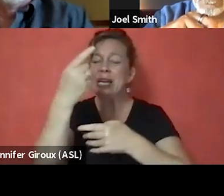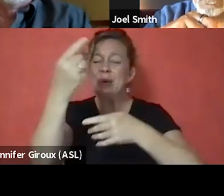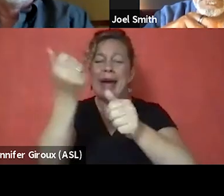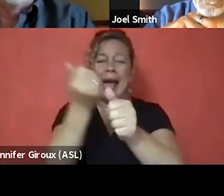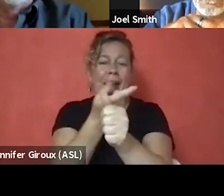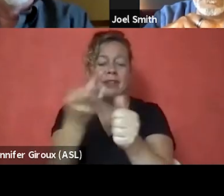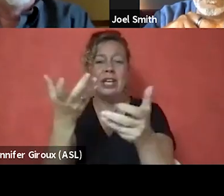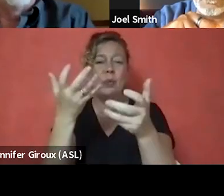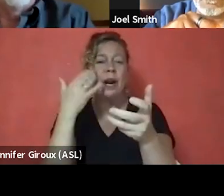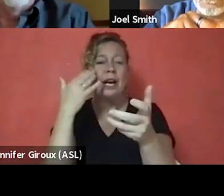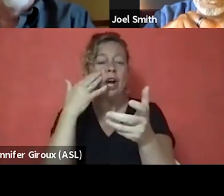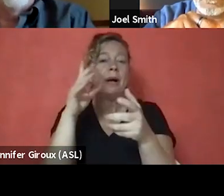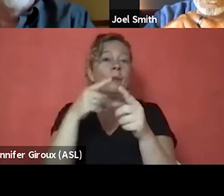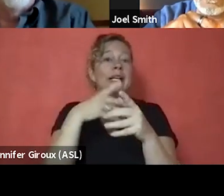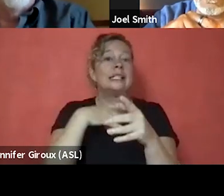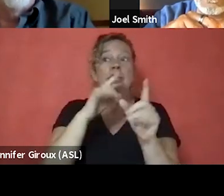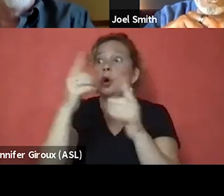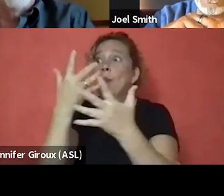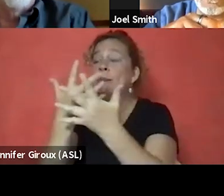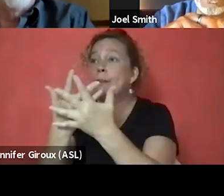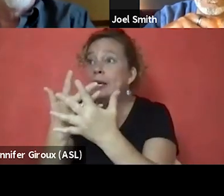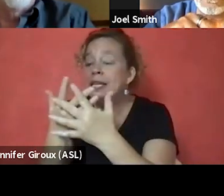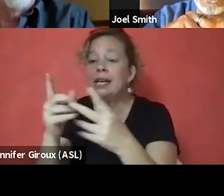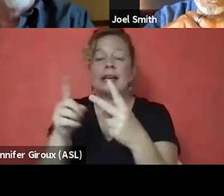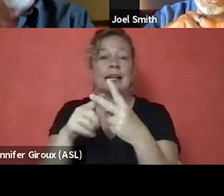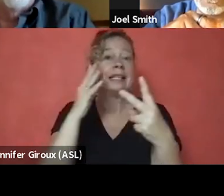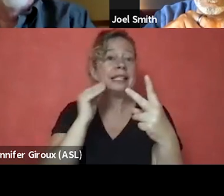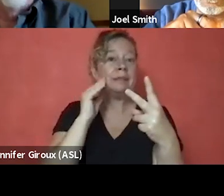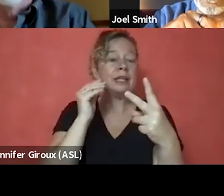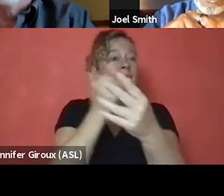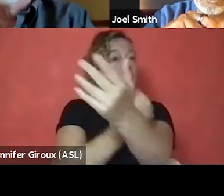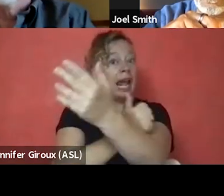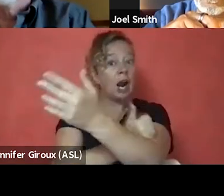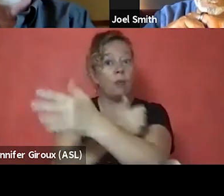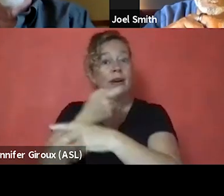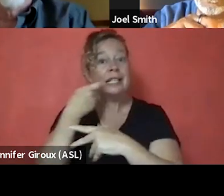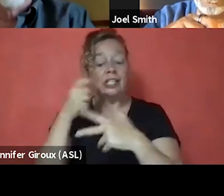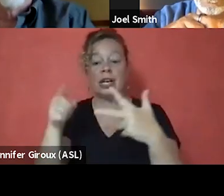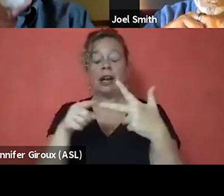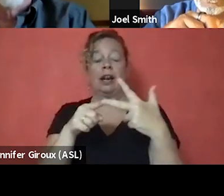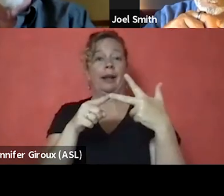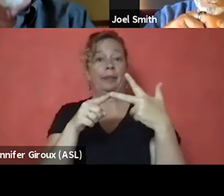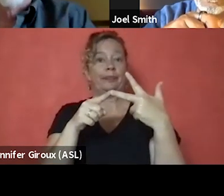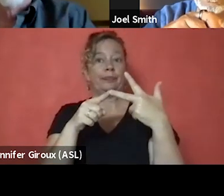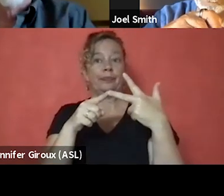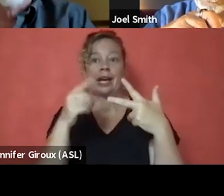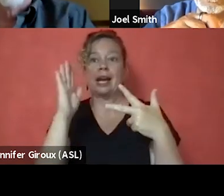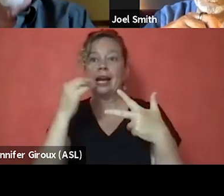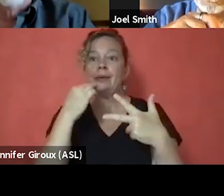about what it's like to go to prison, what it's like to have a heroin addiction, what it's like to... I'll tell you whatever,